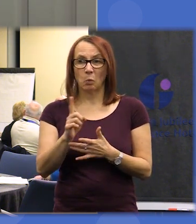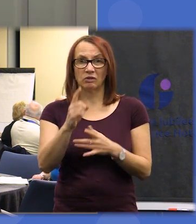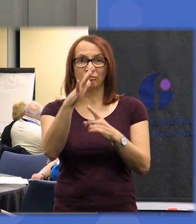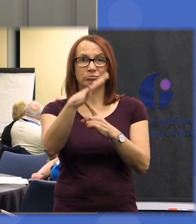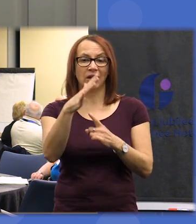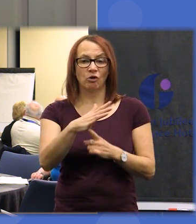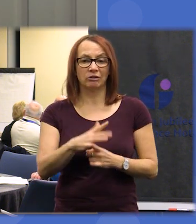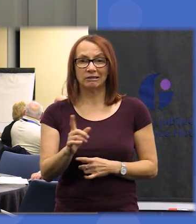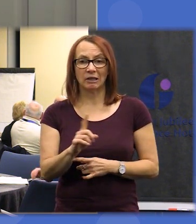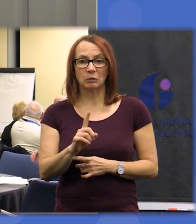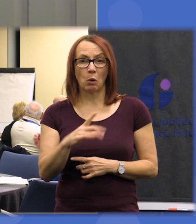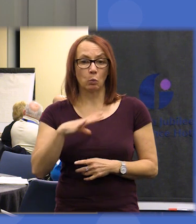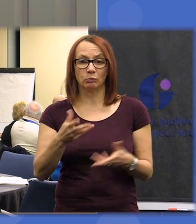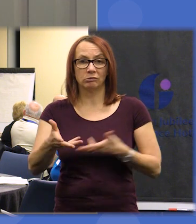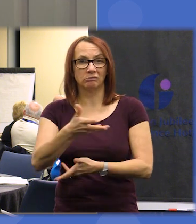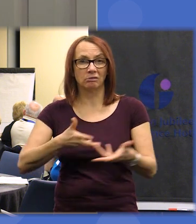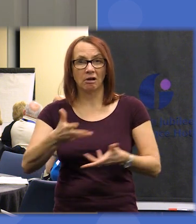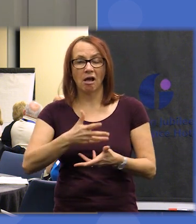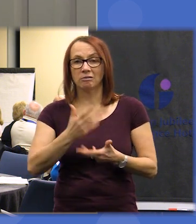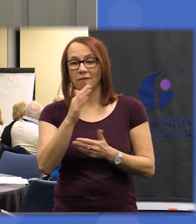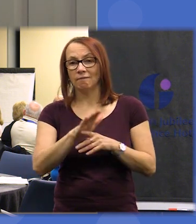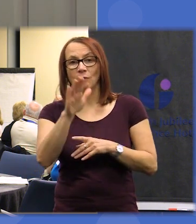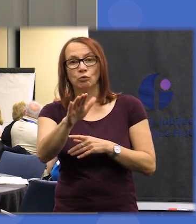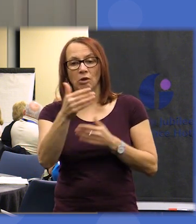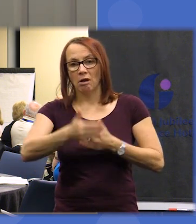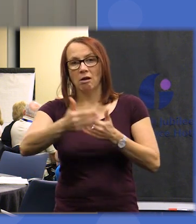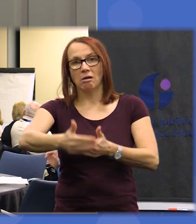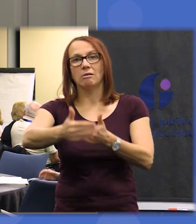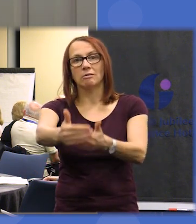that you want to discuss in future weekends and also the list of things